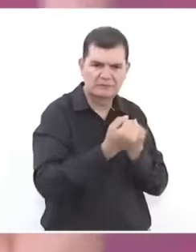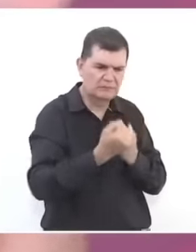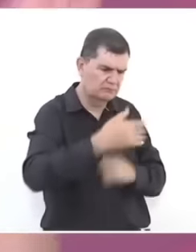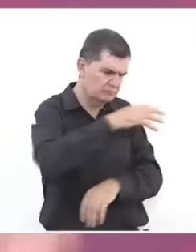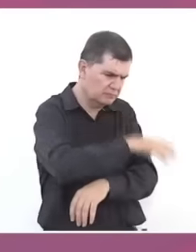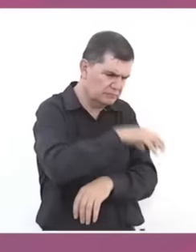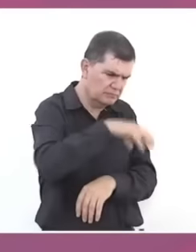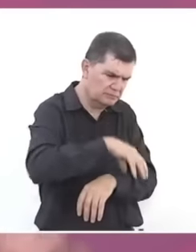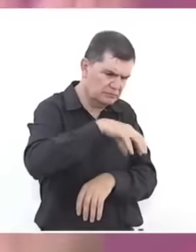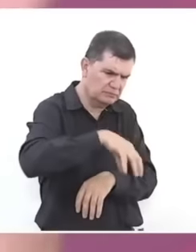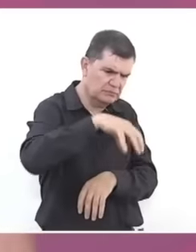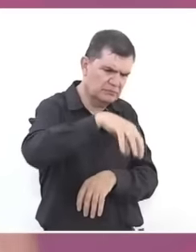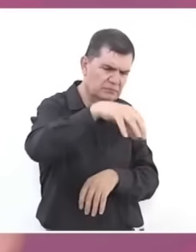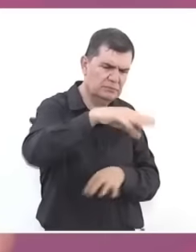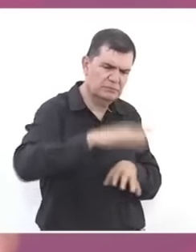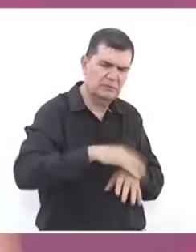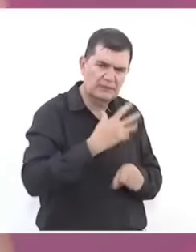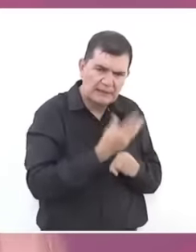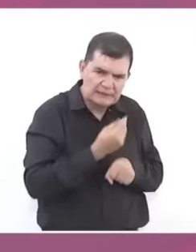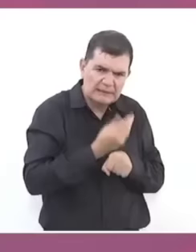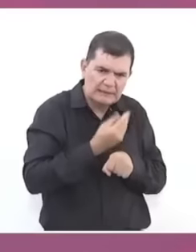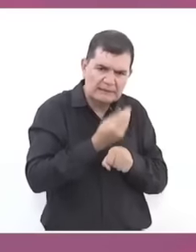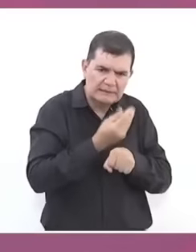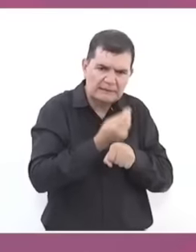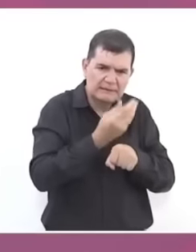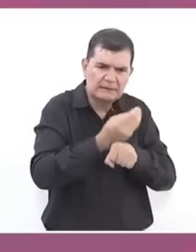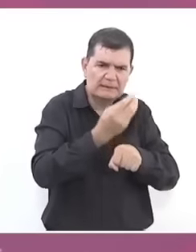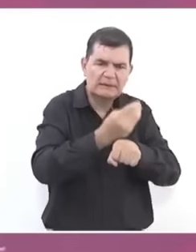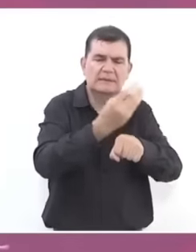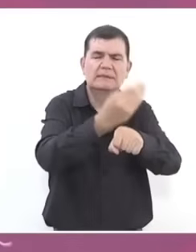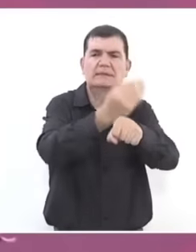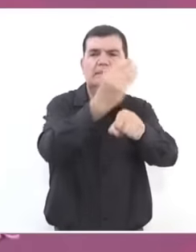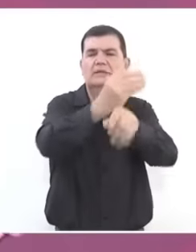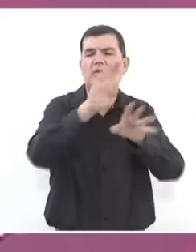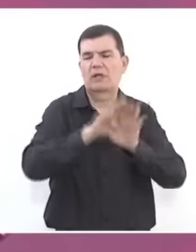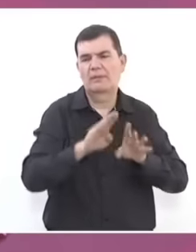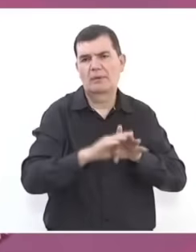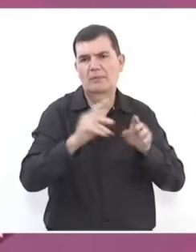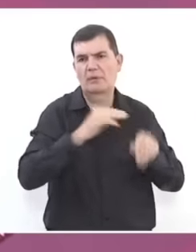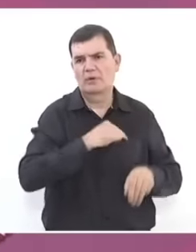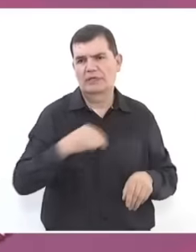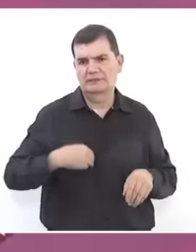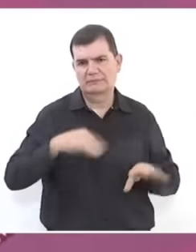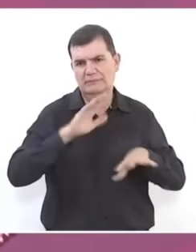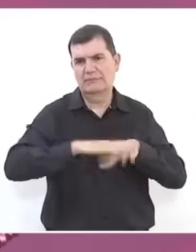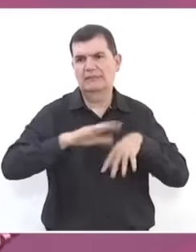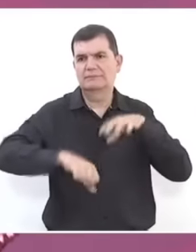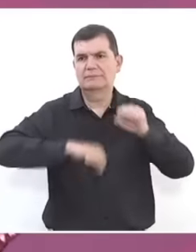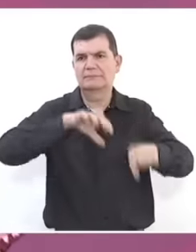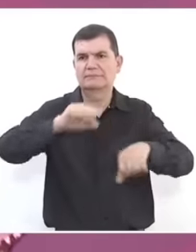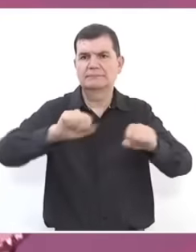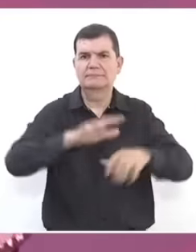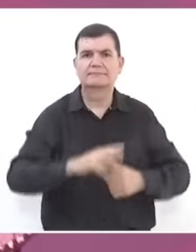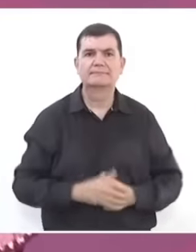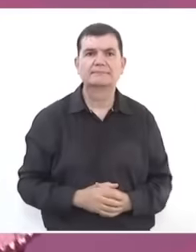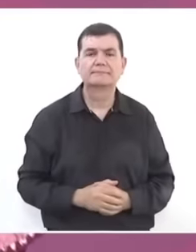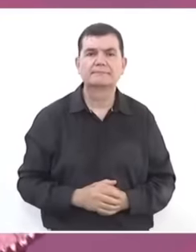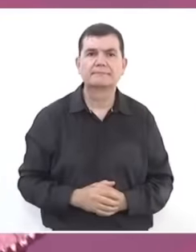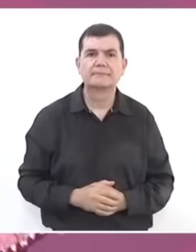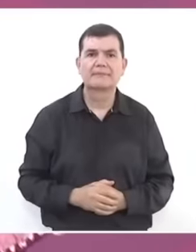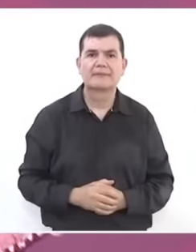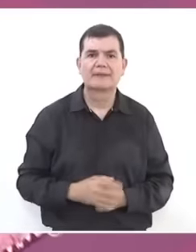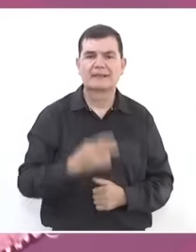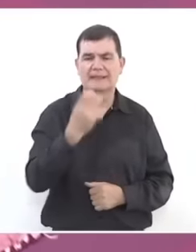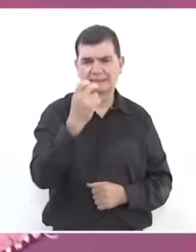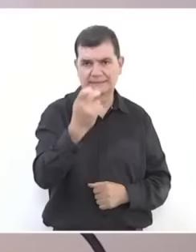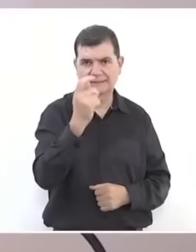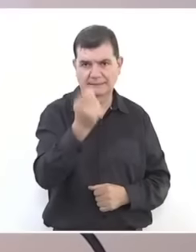highway we are going to continue communicating to all the municipalities of the Costa Chica, that is, we are going